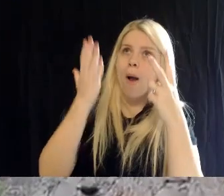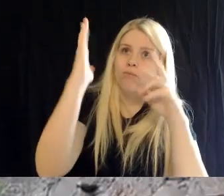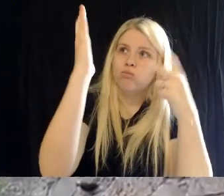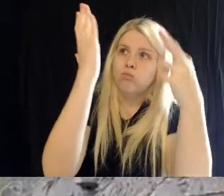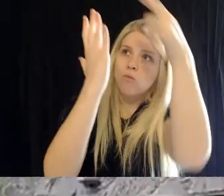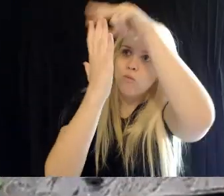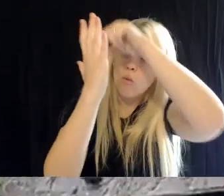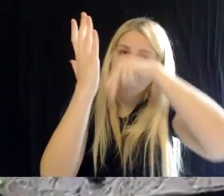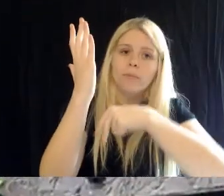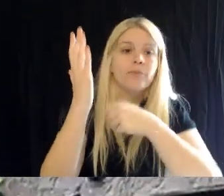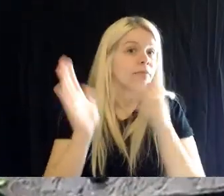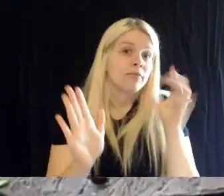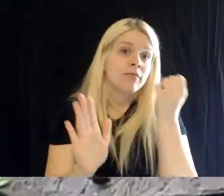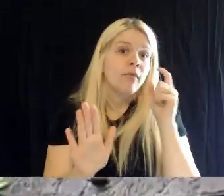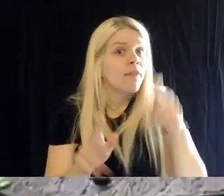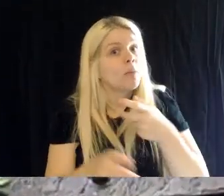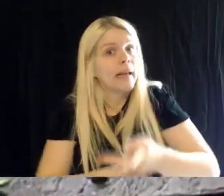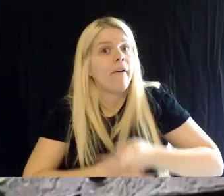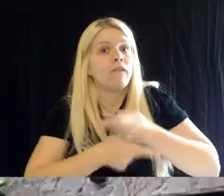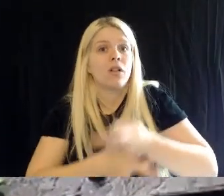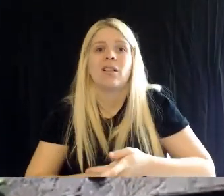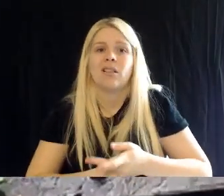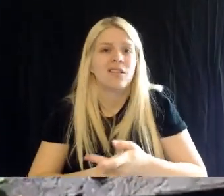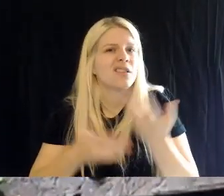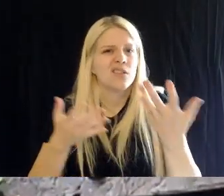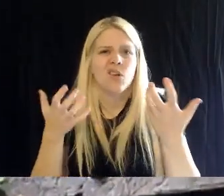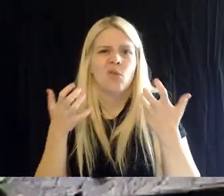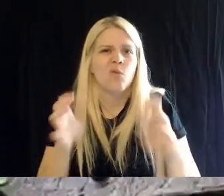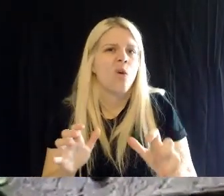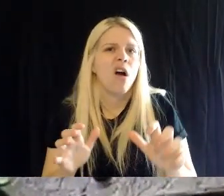when we prune, to make sure it doesn't disturb the birds too much. To try and be